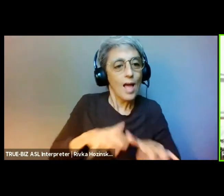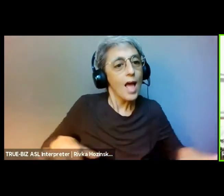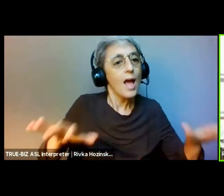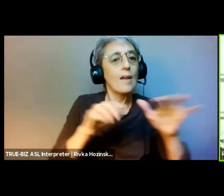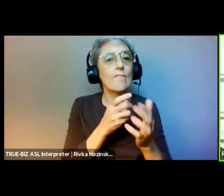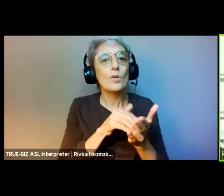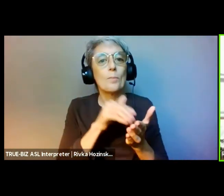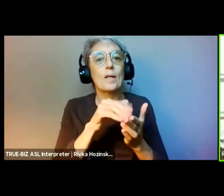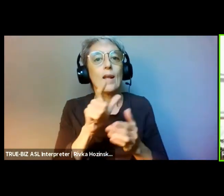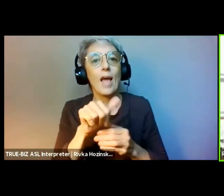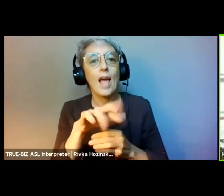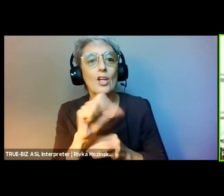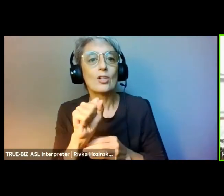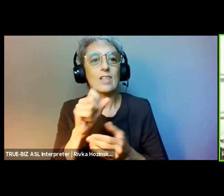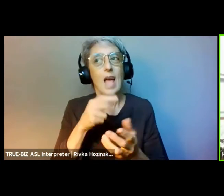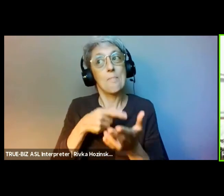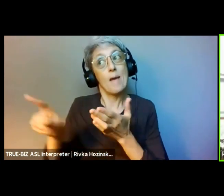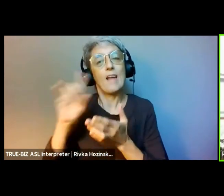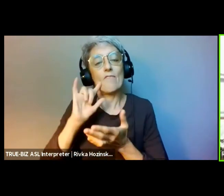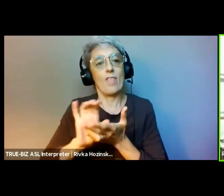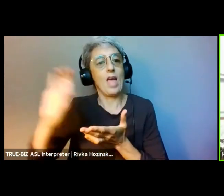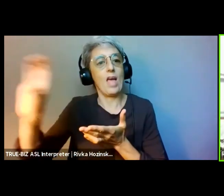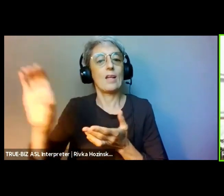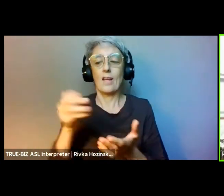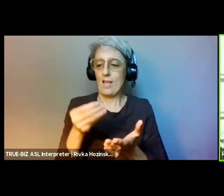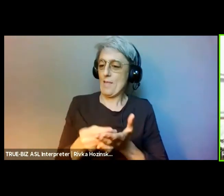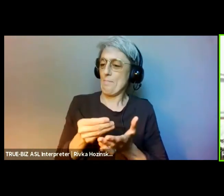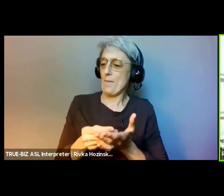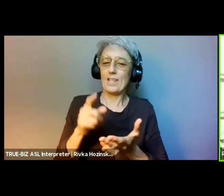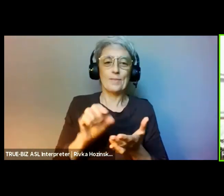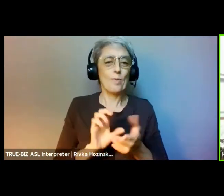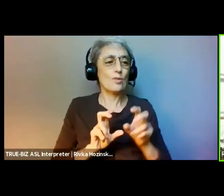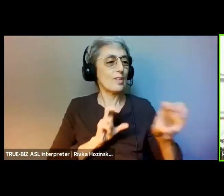democratize power and shift economic control to communities.